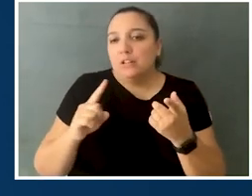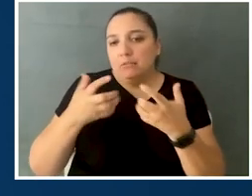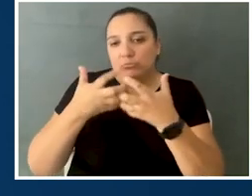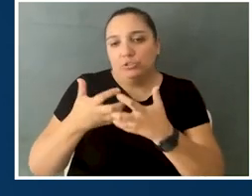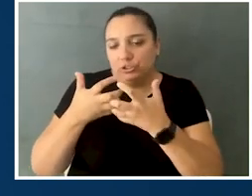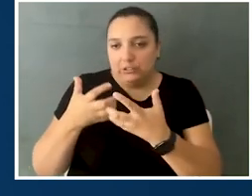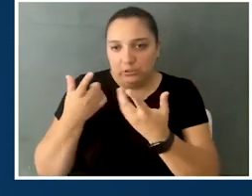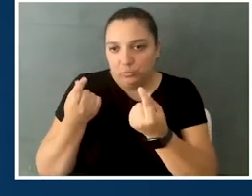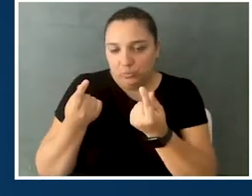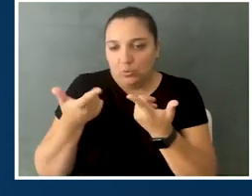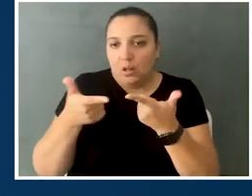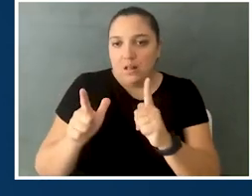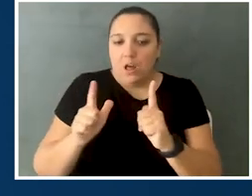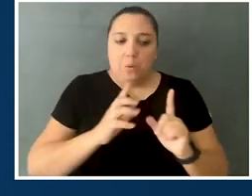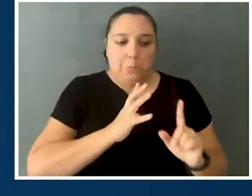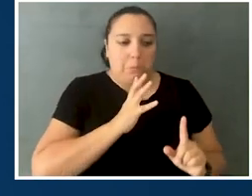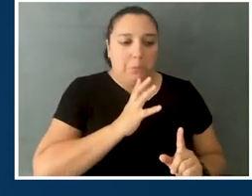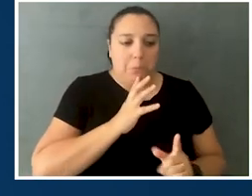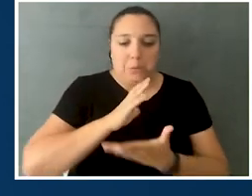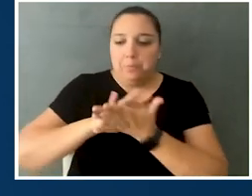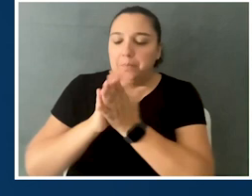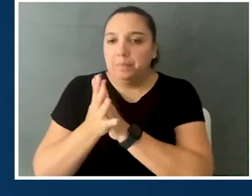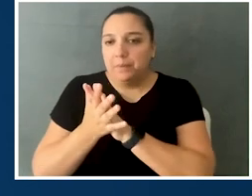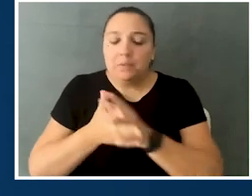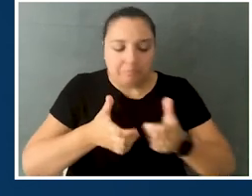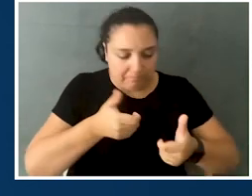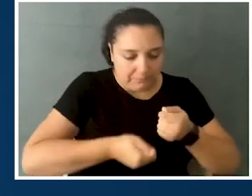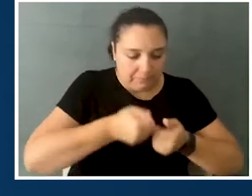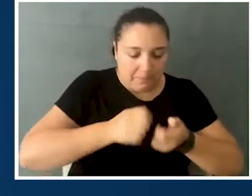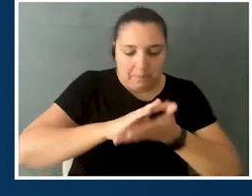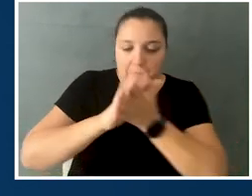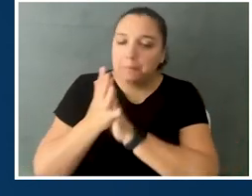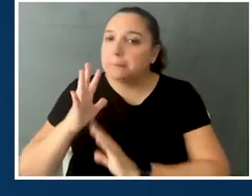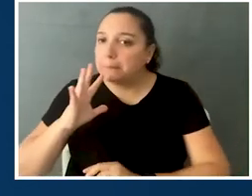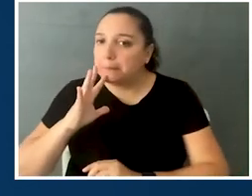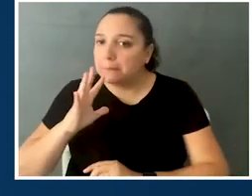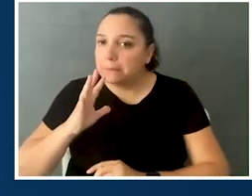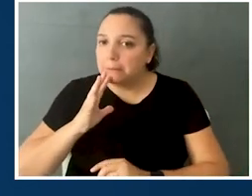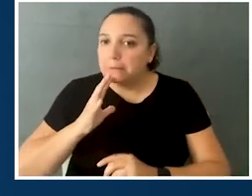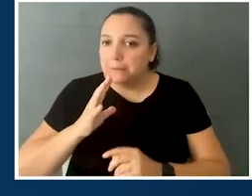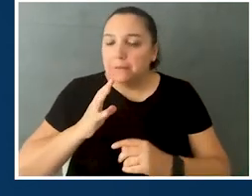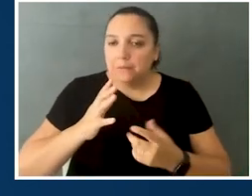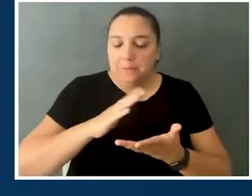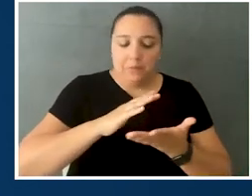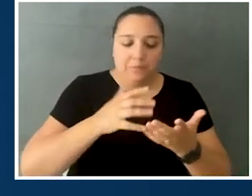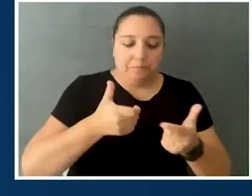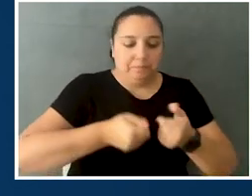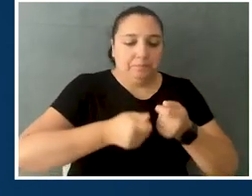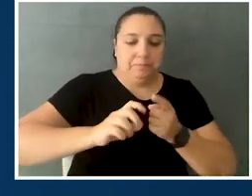a machine that allows you to text-to-speech, where you can type into the machine and the machine will then convey spoken language,